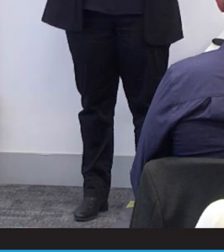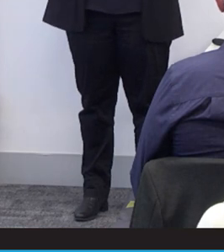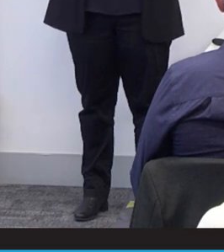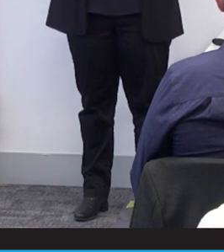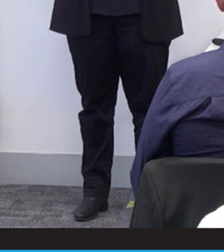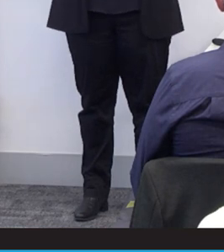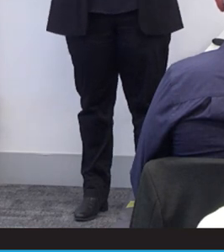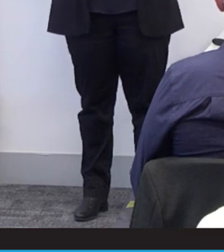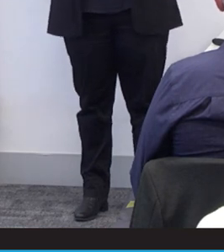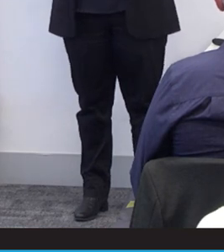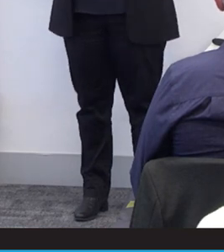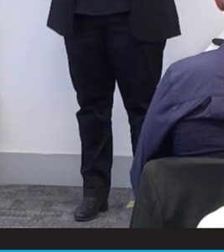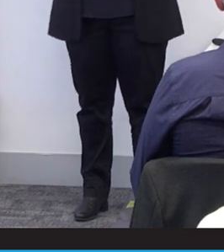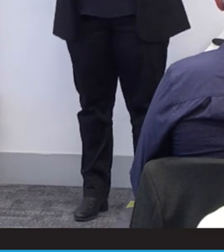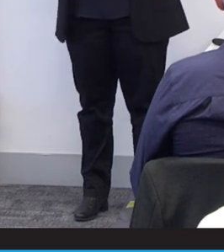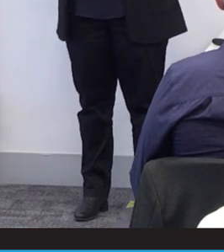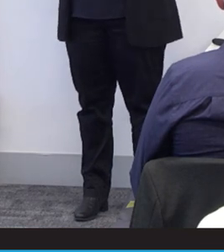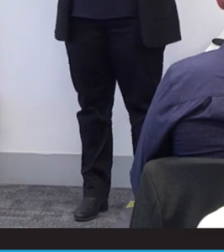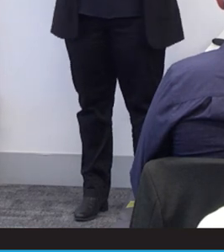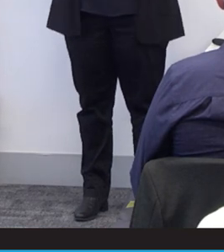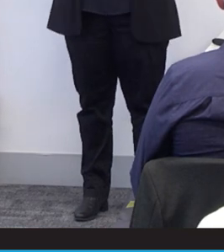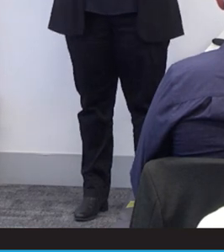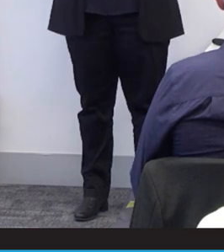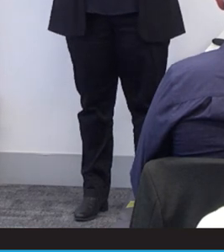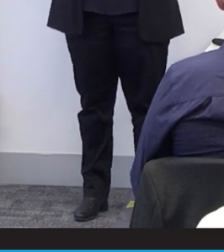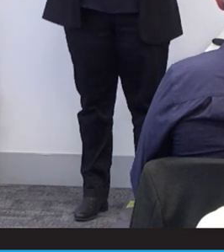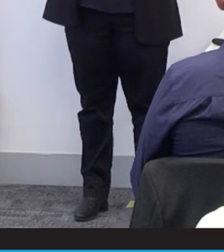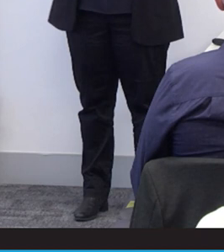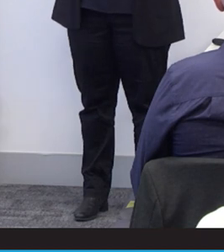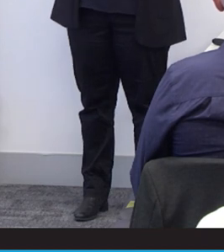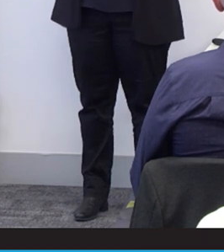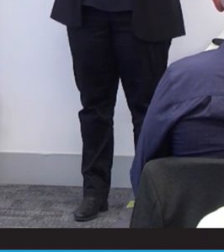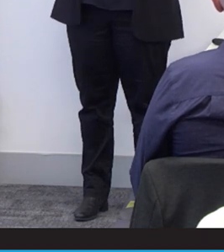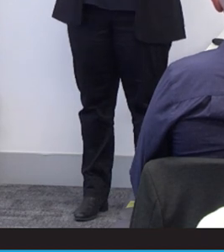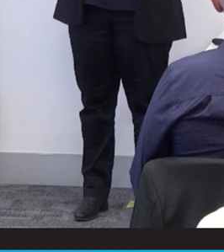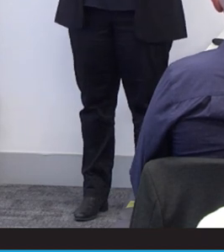With Master Shredder I am no longer seen in the community as a socially devalued person.